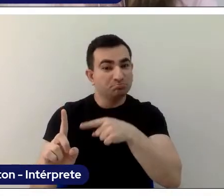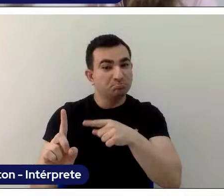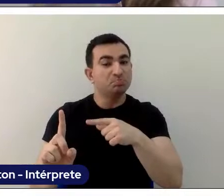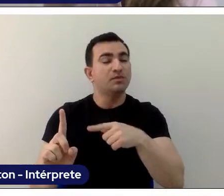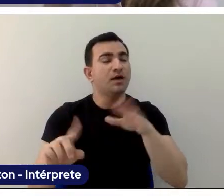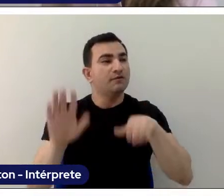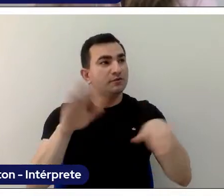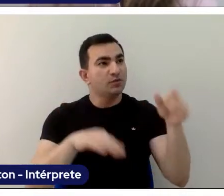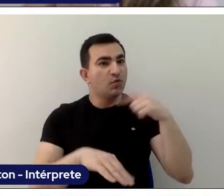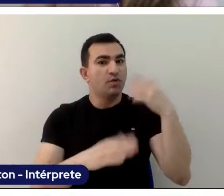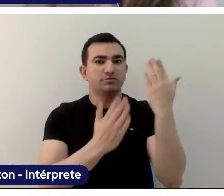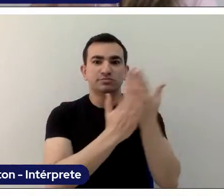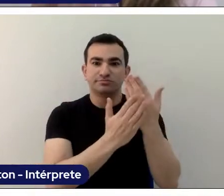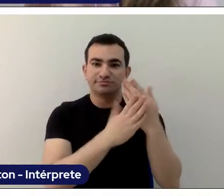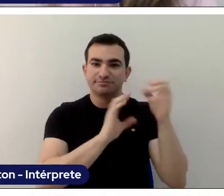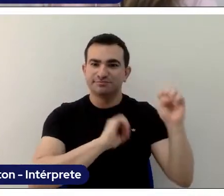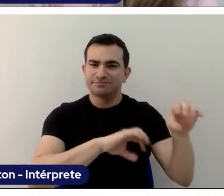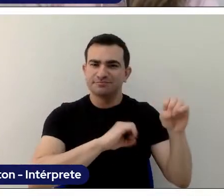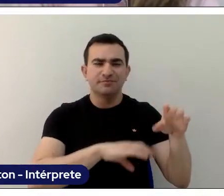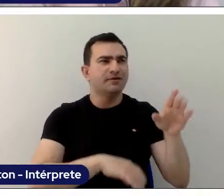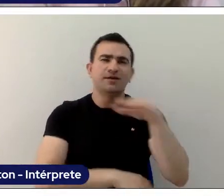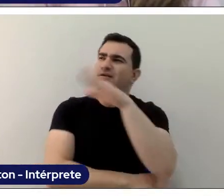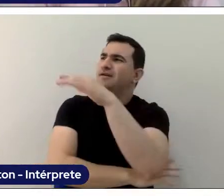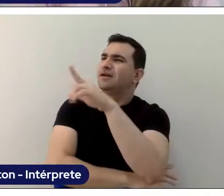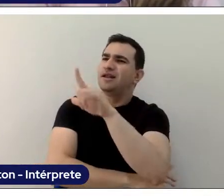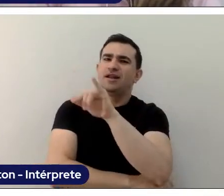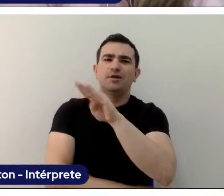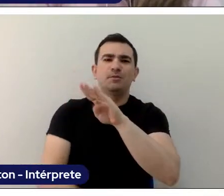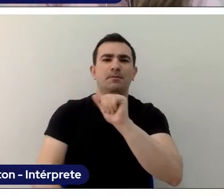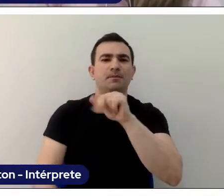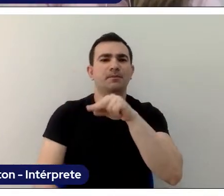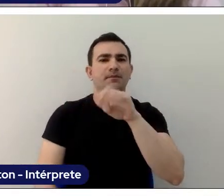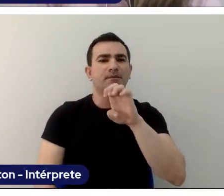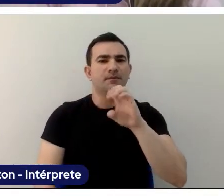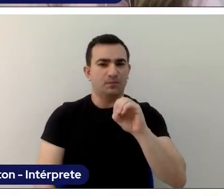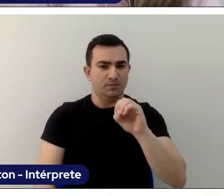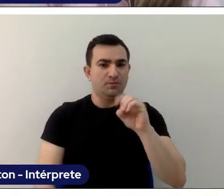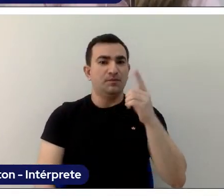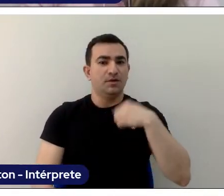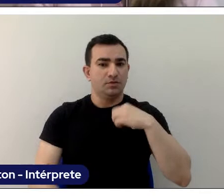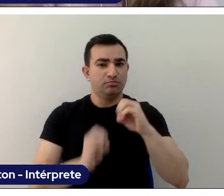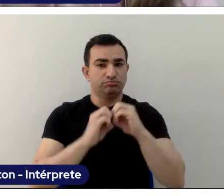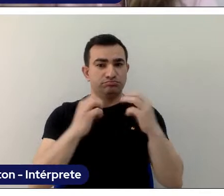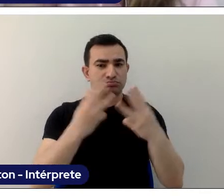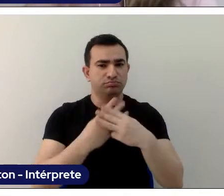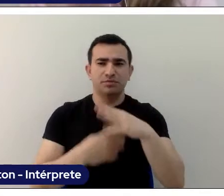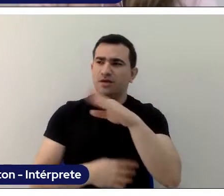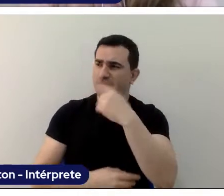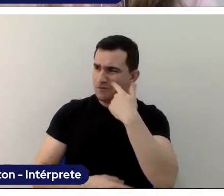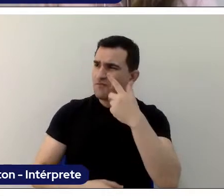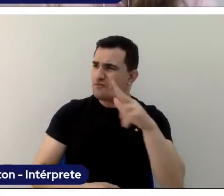In classrooms, we present your text and students go "Libâneo, the one that's coming for the event?" "Exactly! He himself".